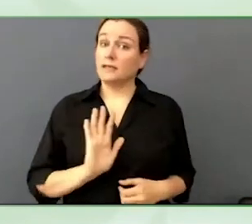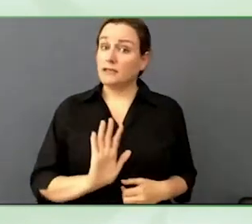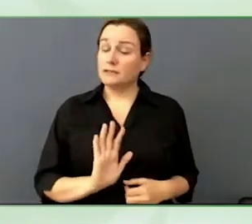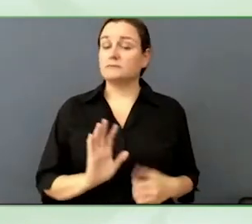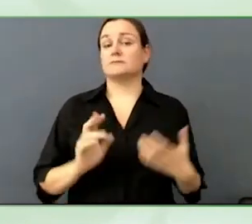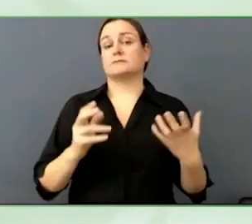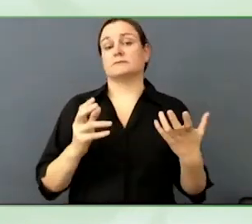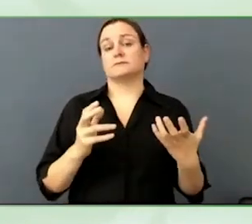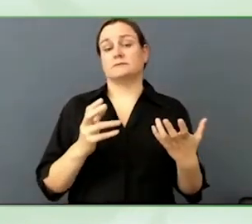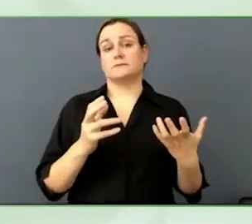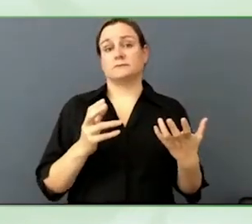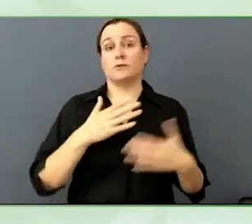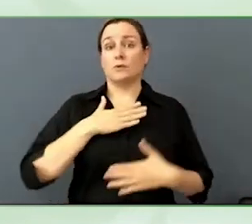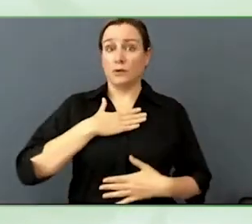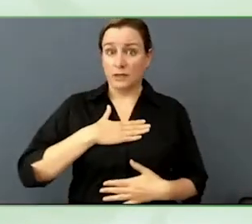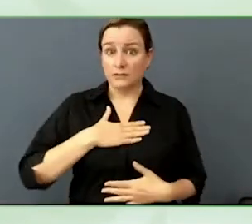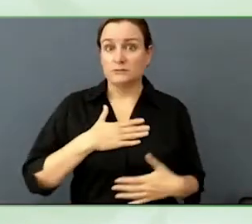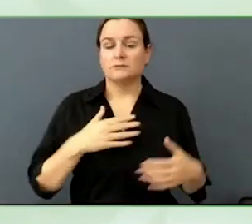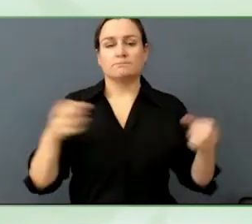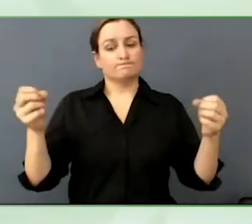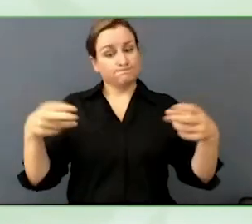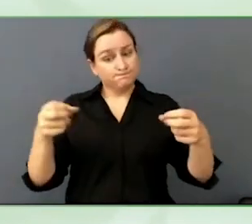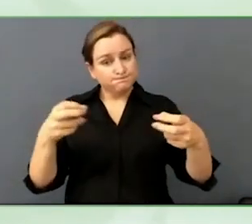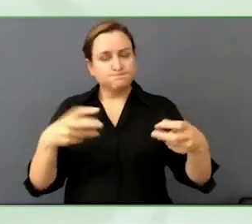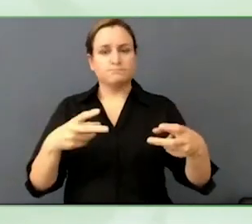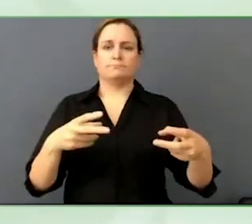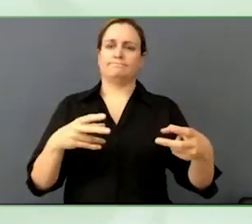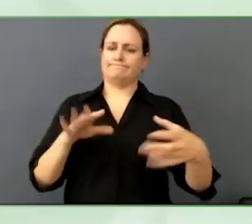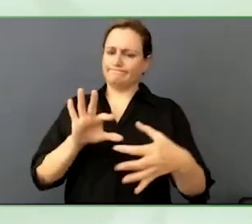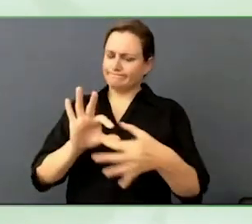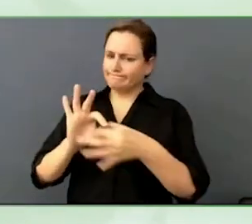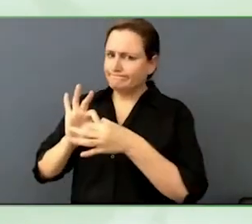requires less time than human captioning but because of the